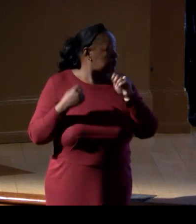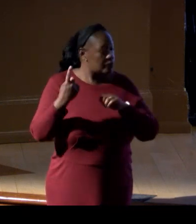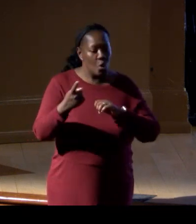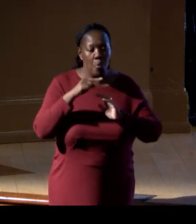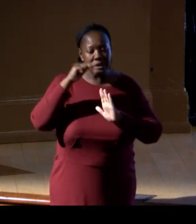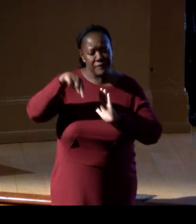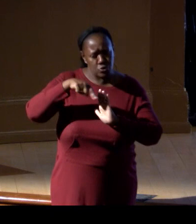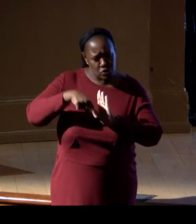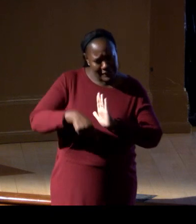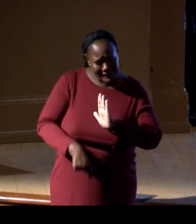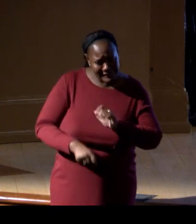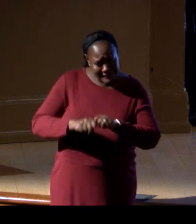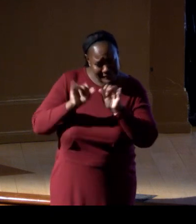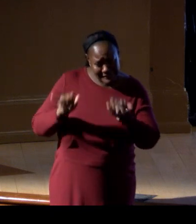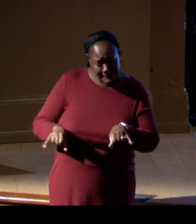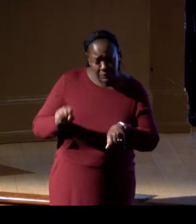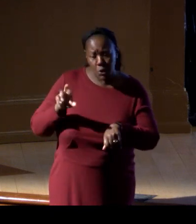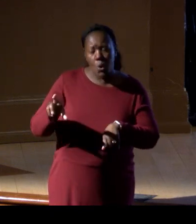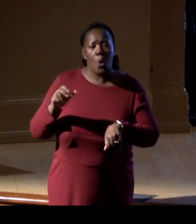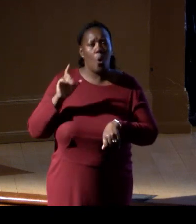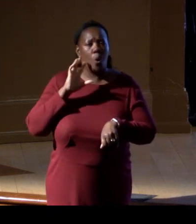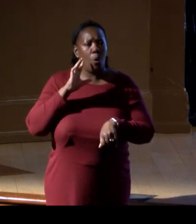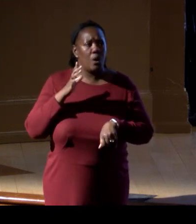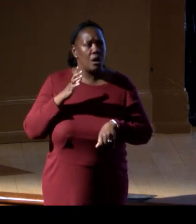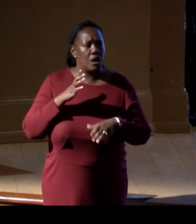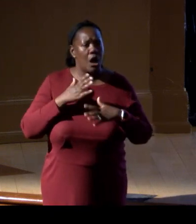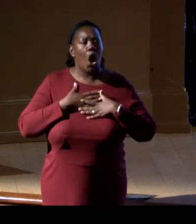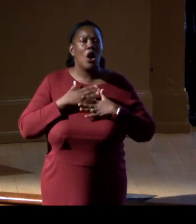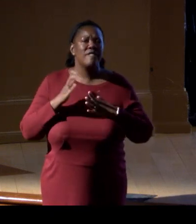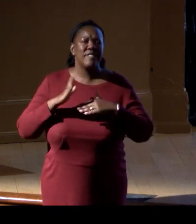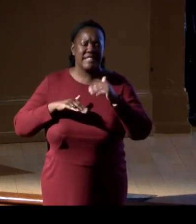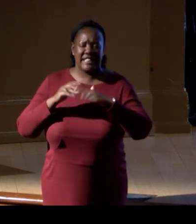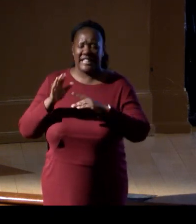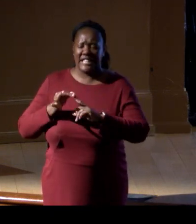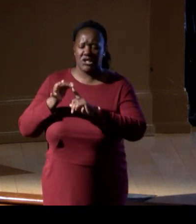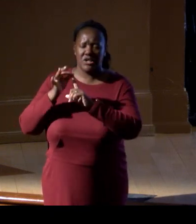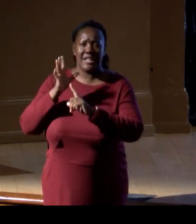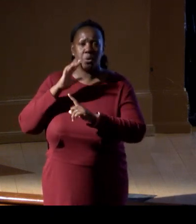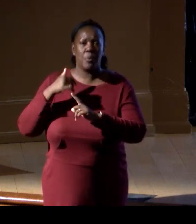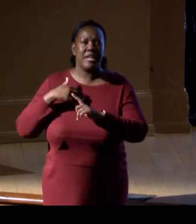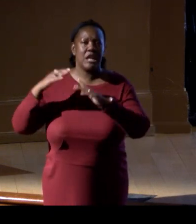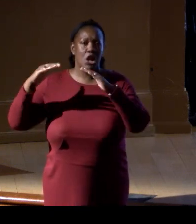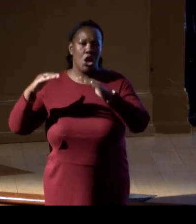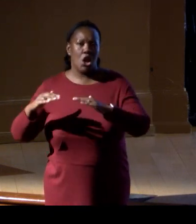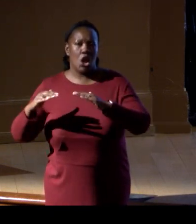or our Stones facility, it's unique in the sense that it can lower the risers, the drill risers,